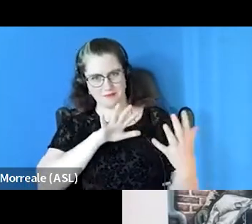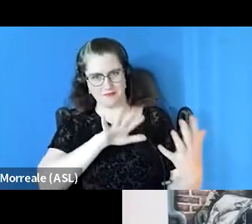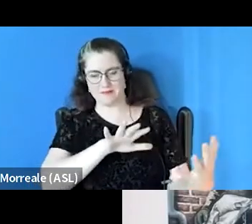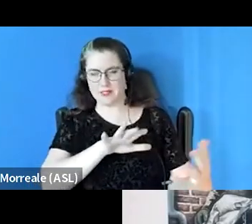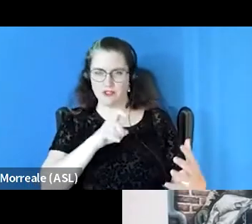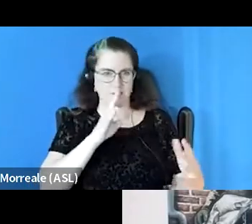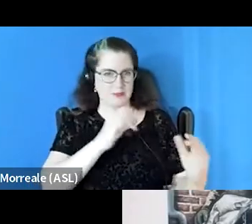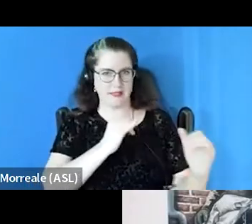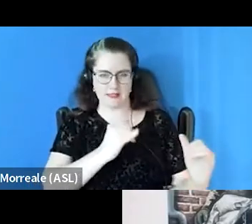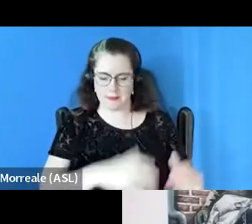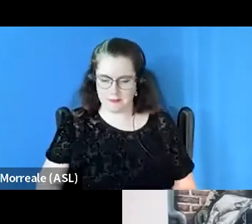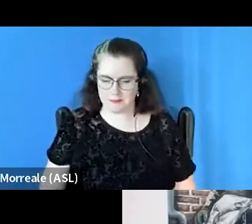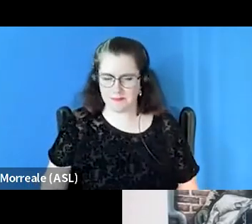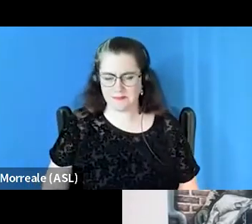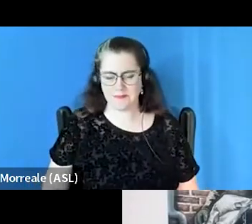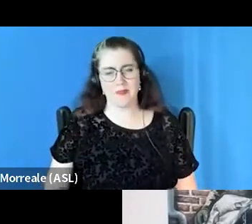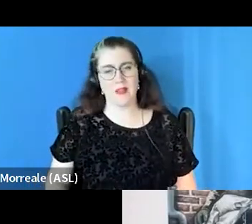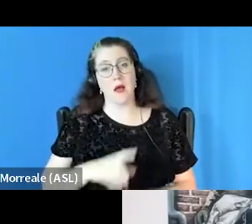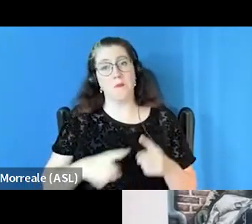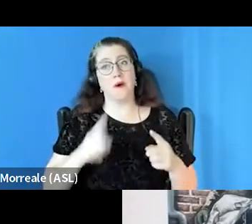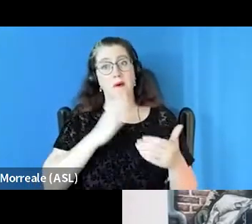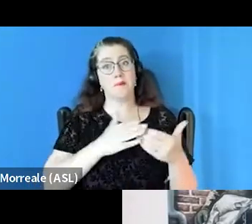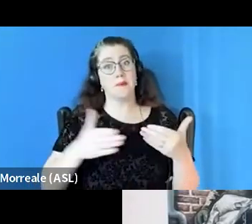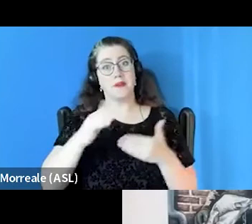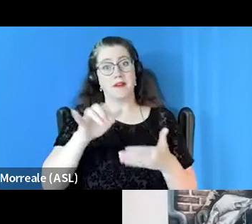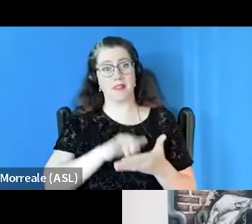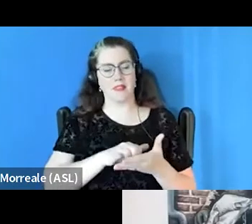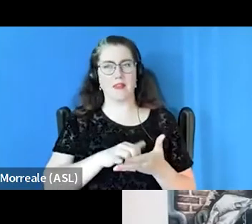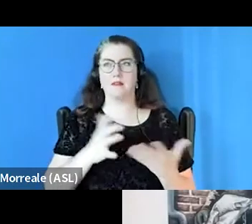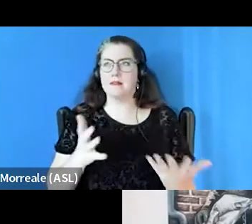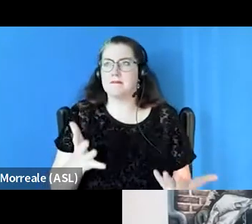but move beyond that, it's about how do organizations absorb